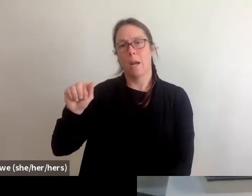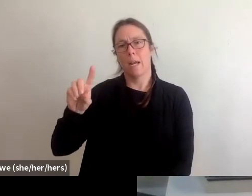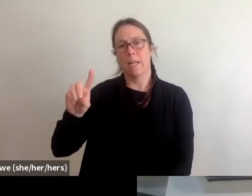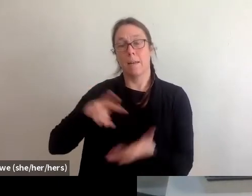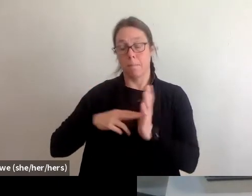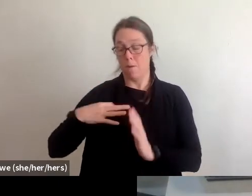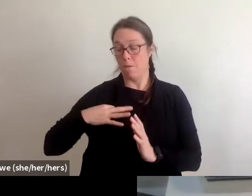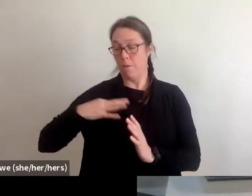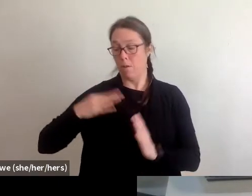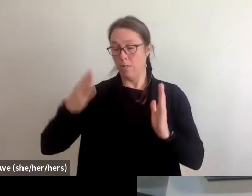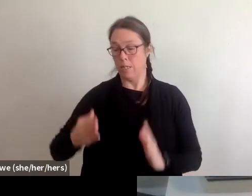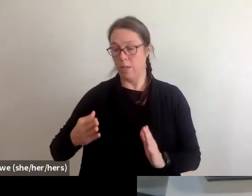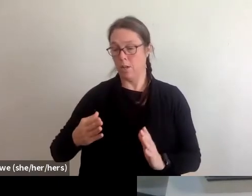and that's like the Red Cross.